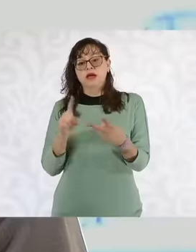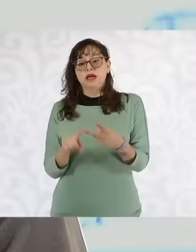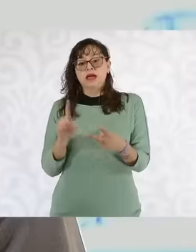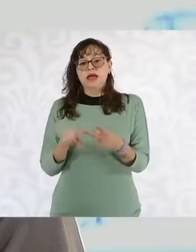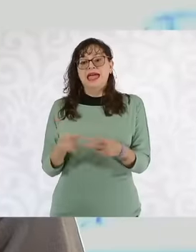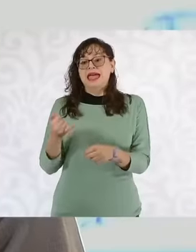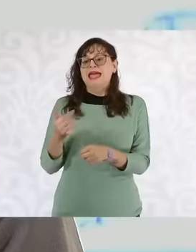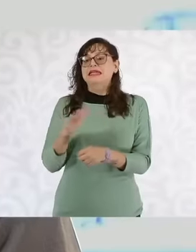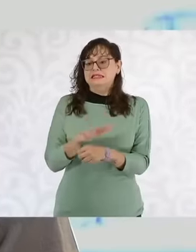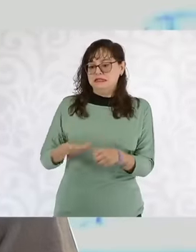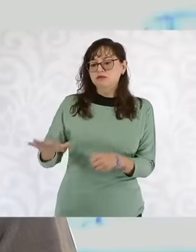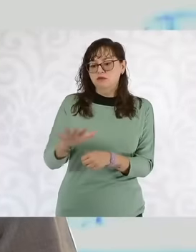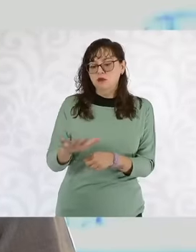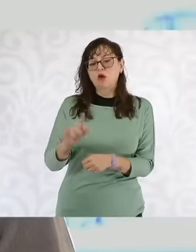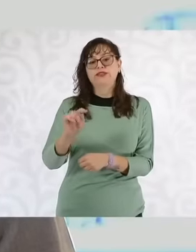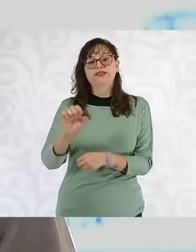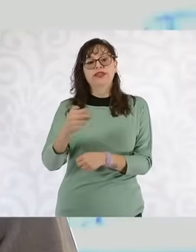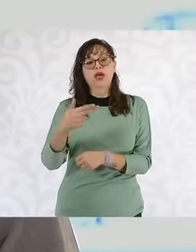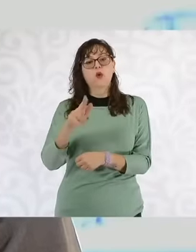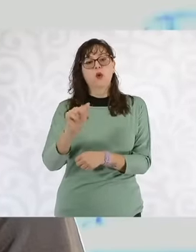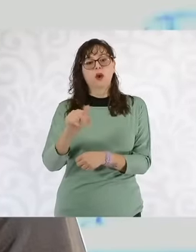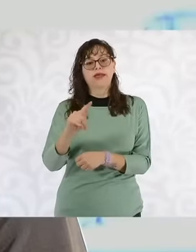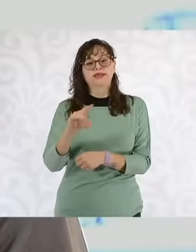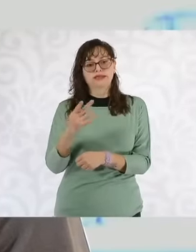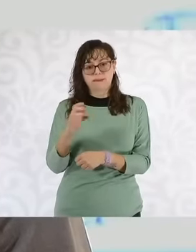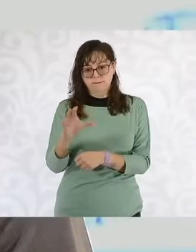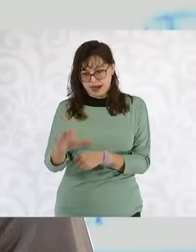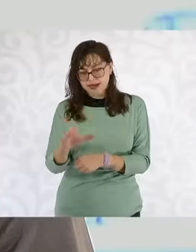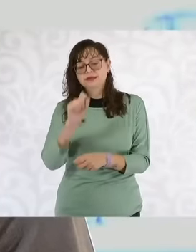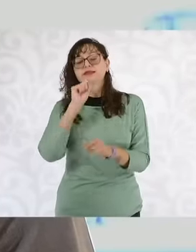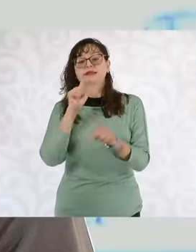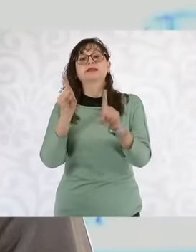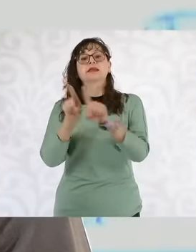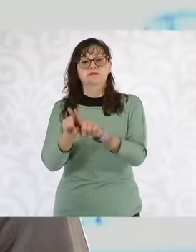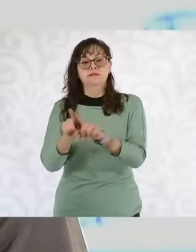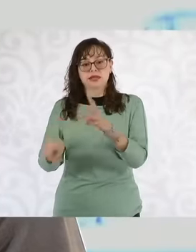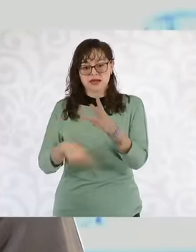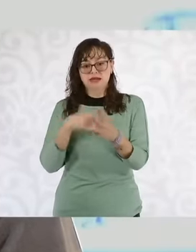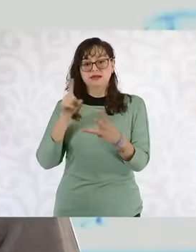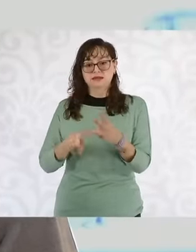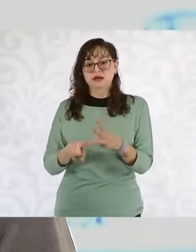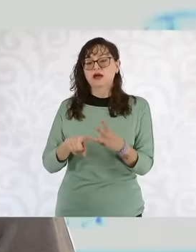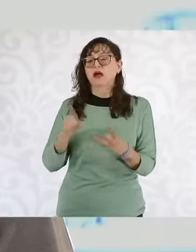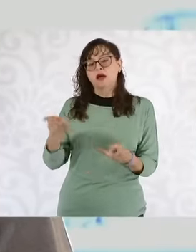commissioning of a passenger service And of course the insurgent México